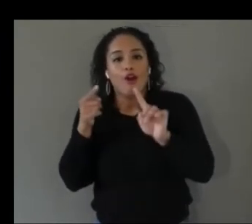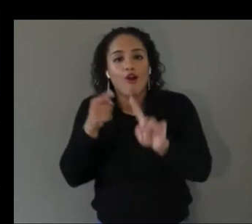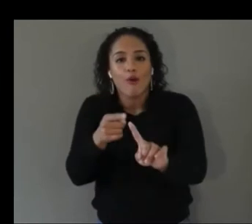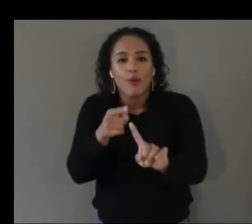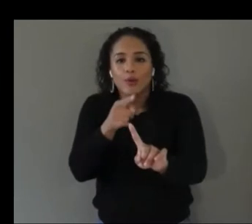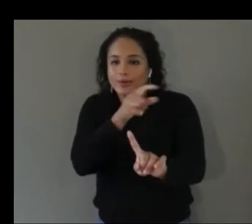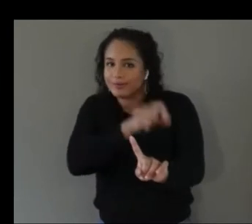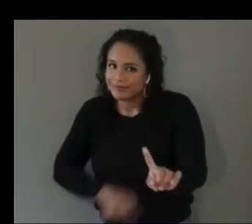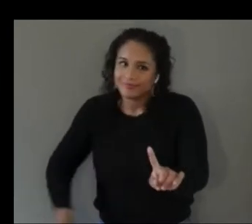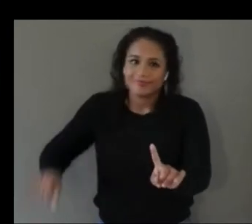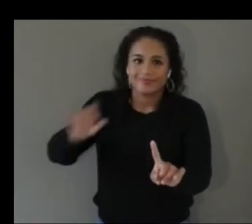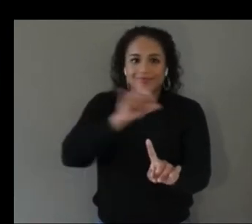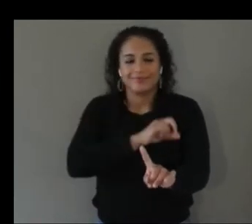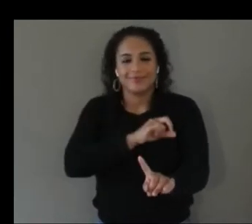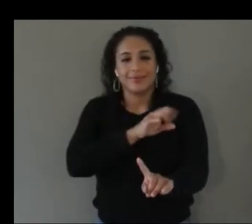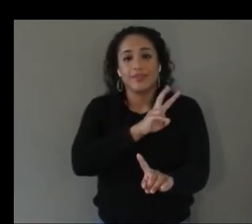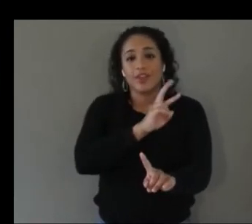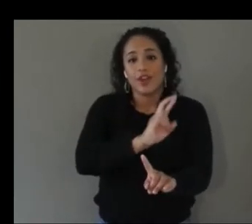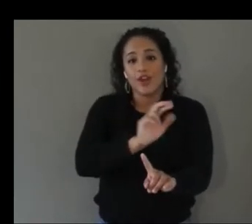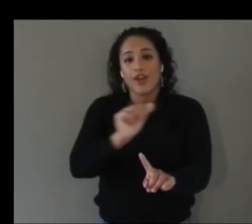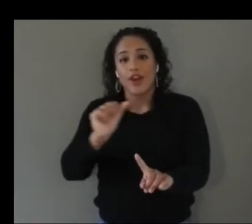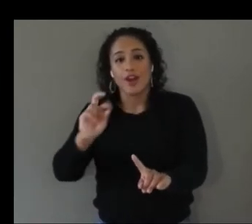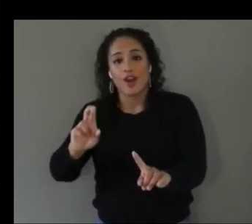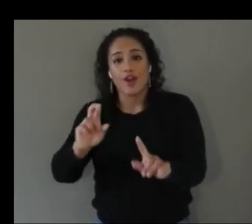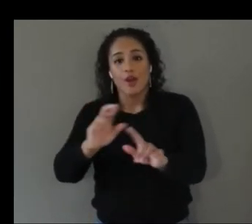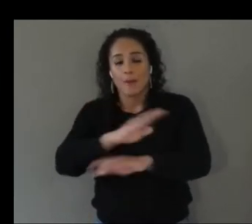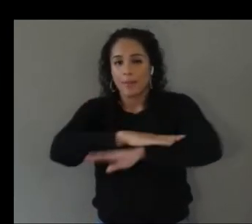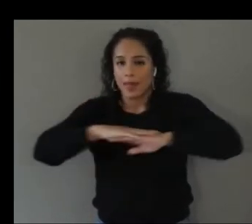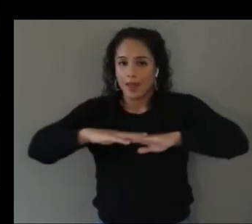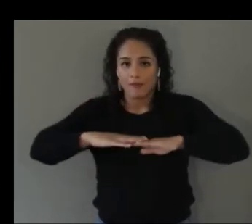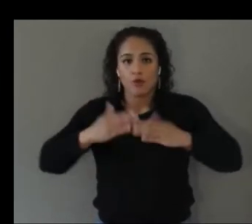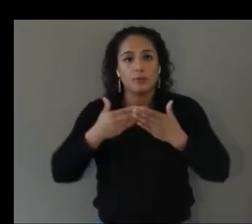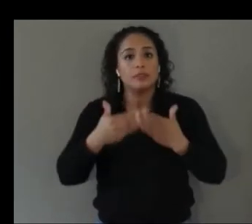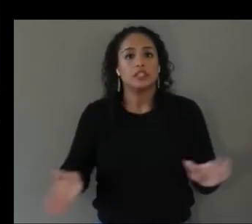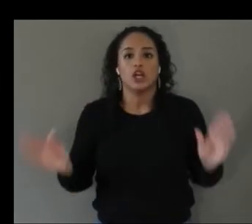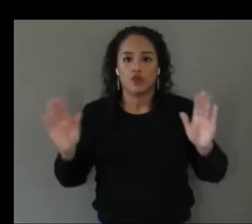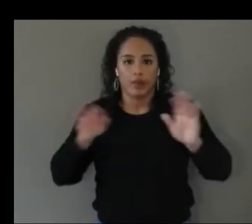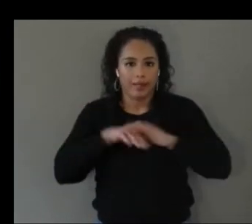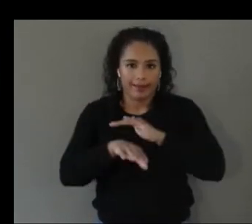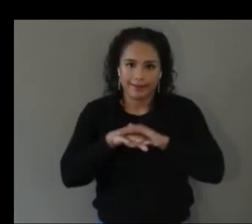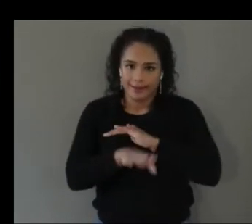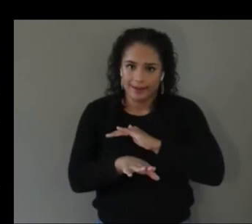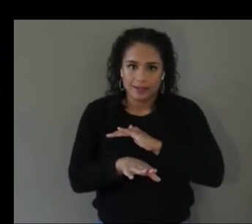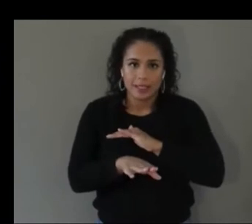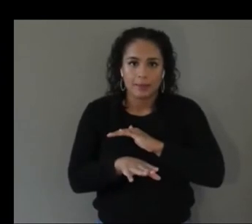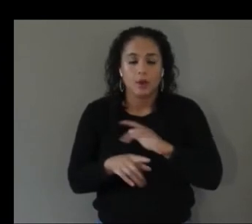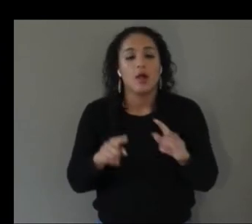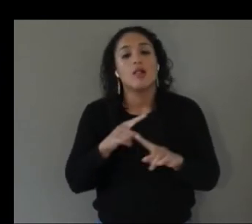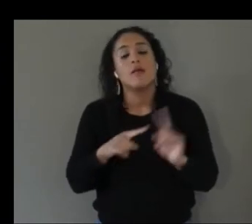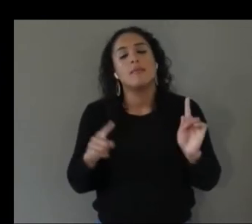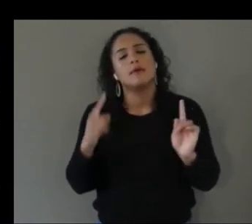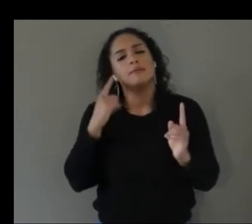and ar platforms in general accessible um but i'm wondering if you can describe your specific setup